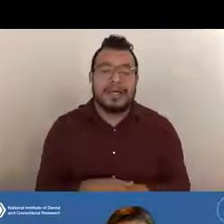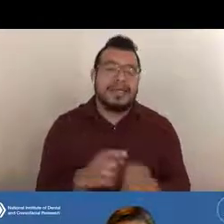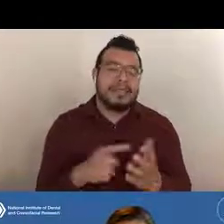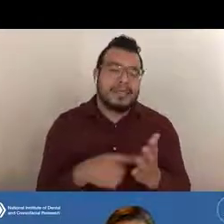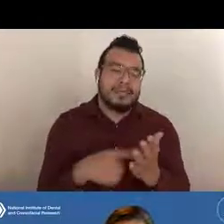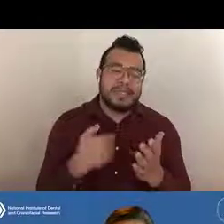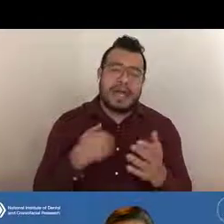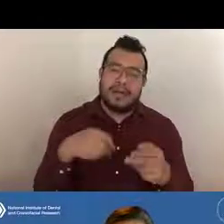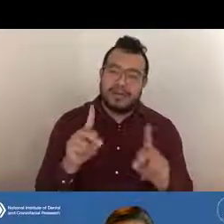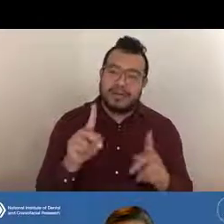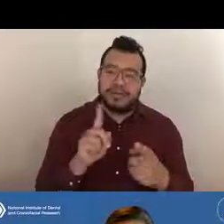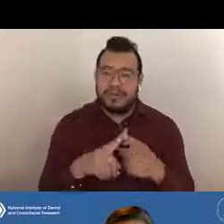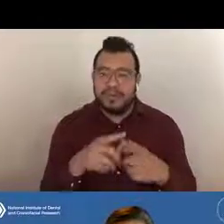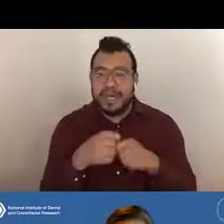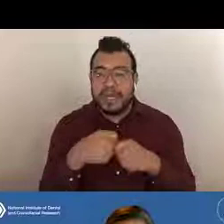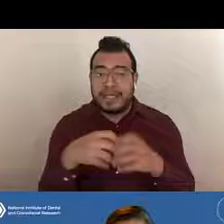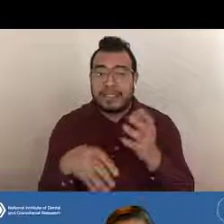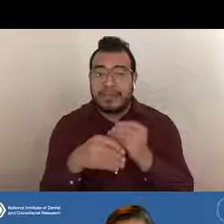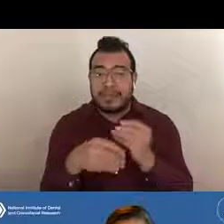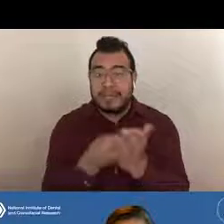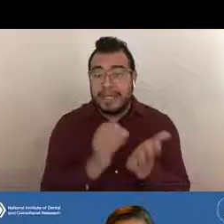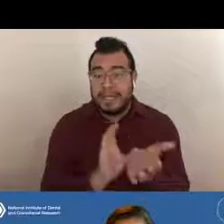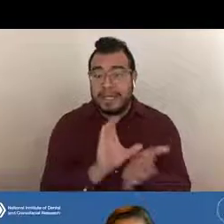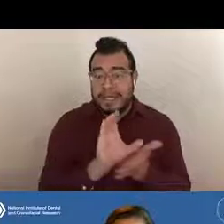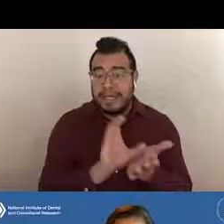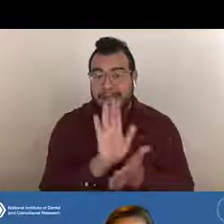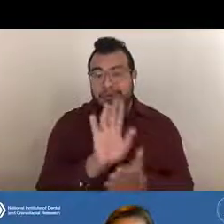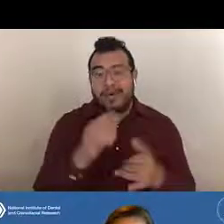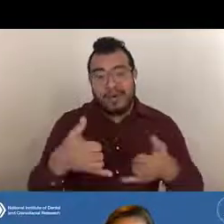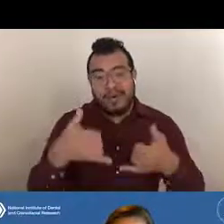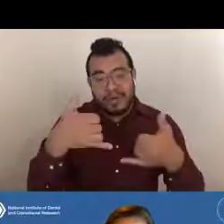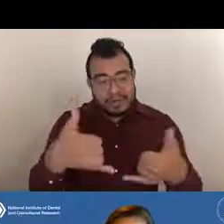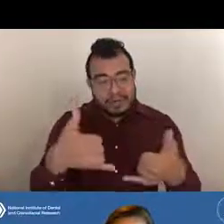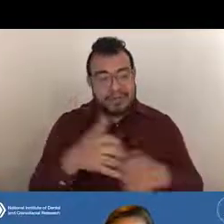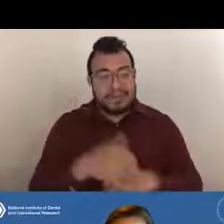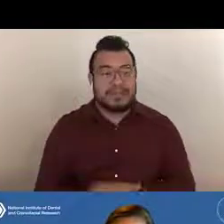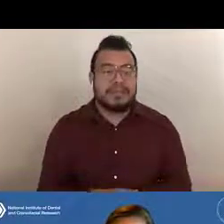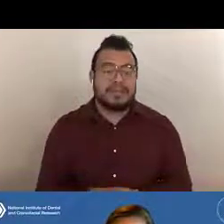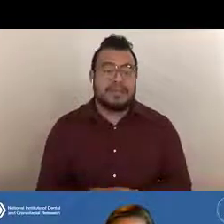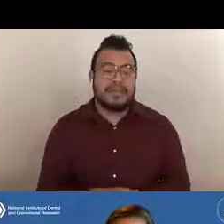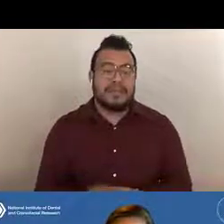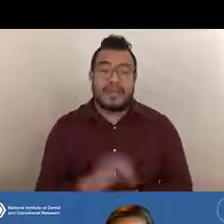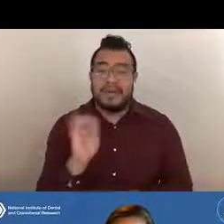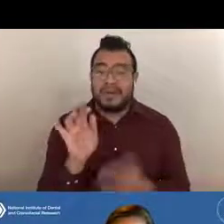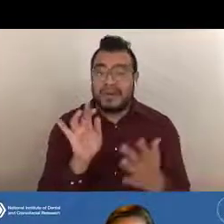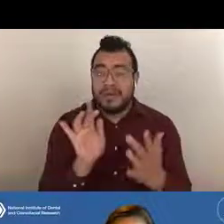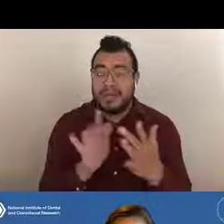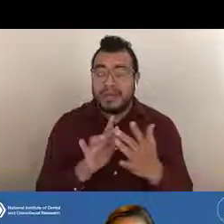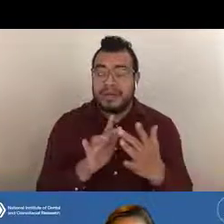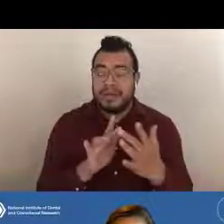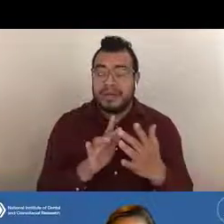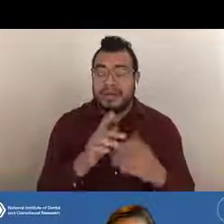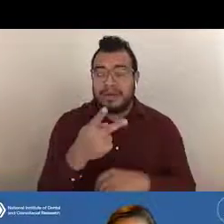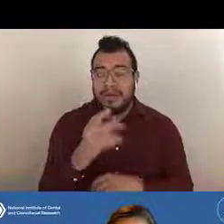to get supplemental funds for your award. You can also contact the program about questions